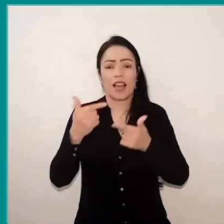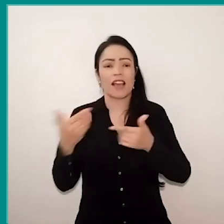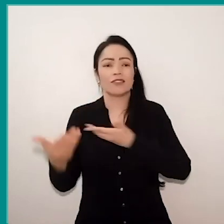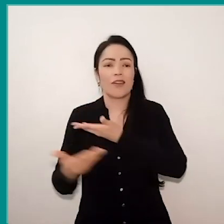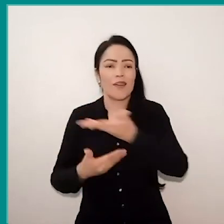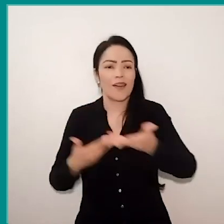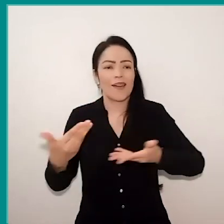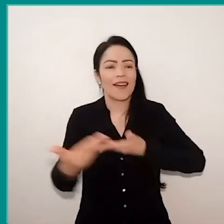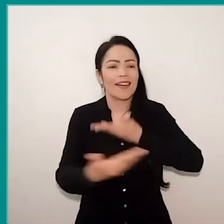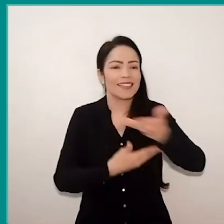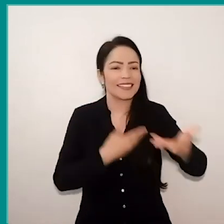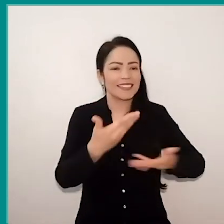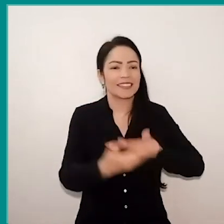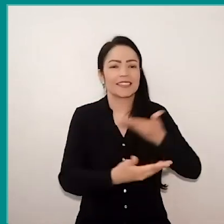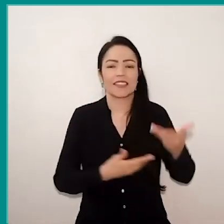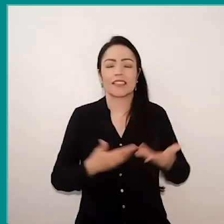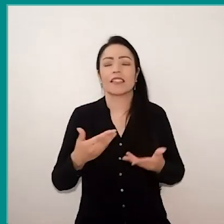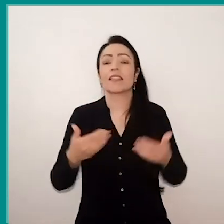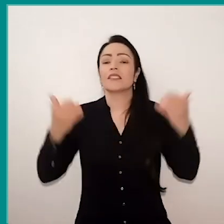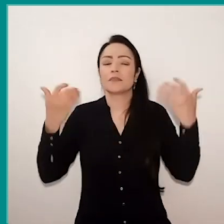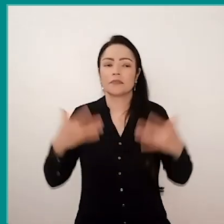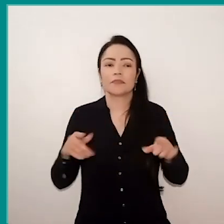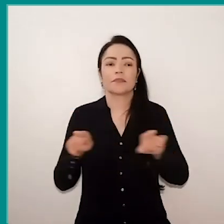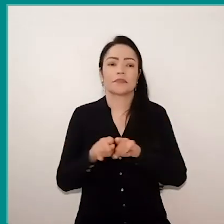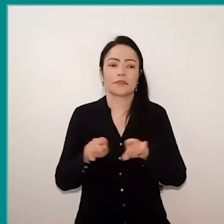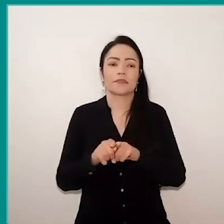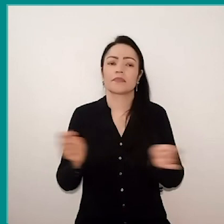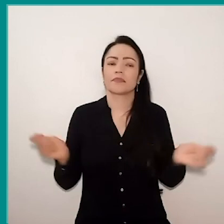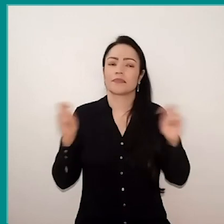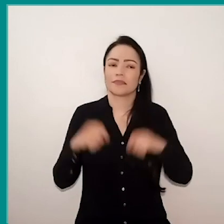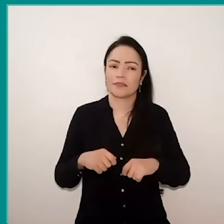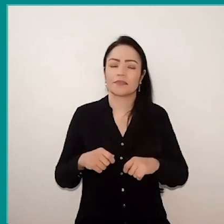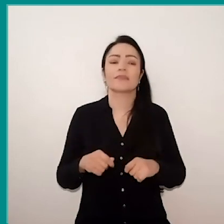and Glaucio brought us this possibility of making the wheel,